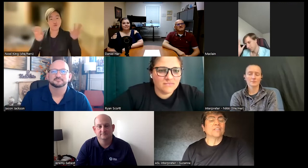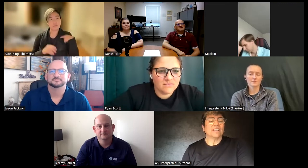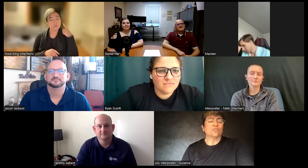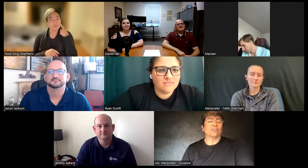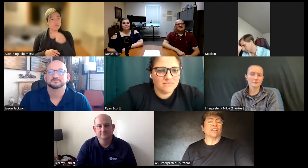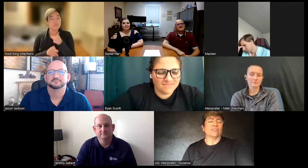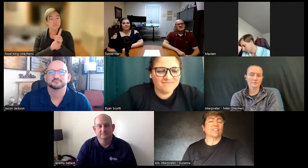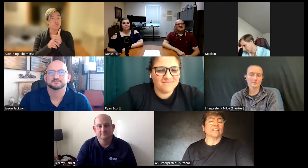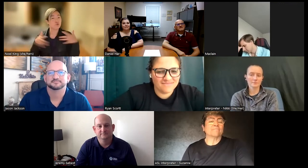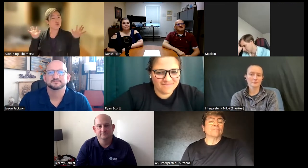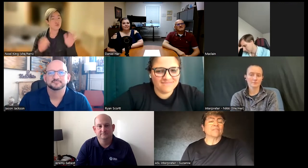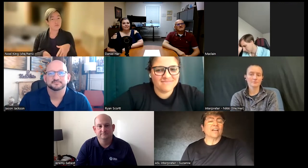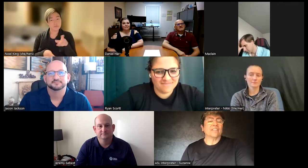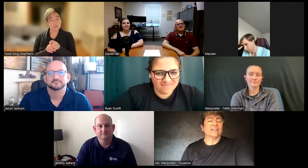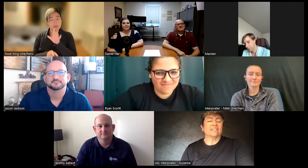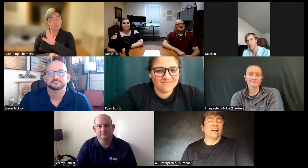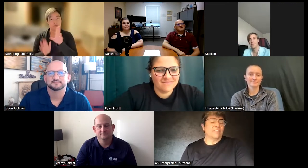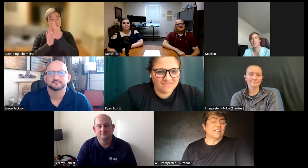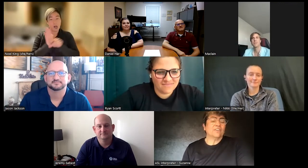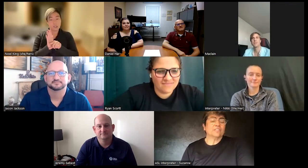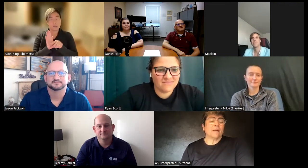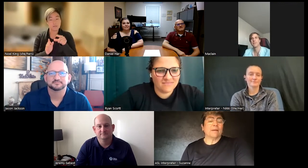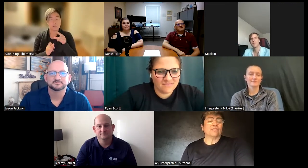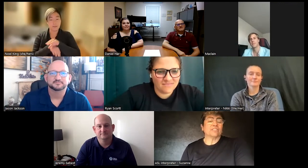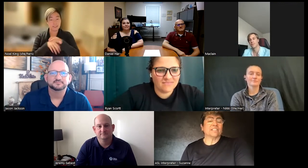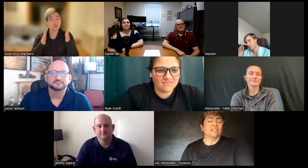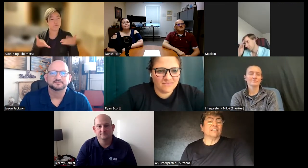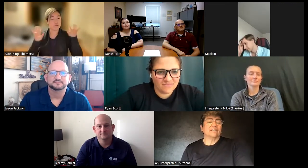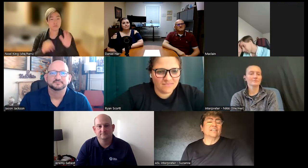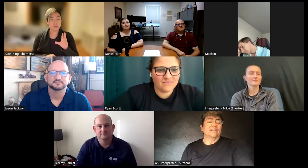that triggered everything I think I think of her as my mentor still